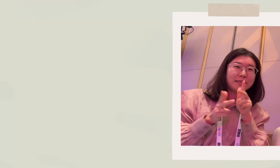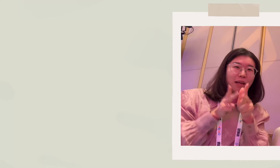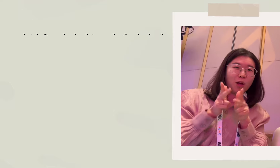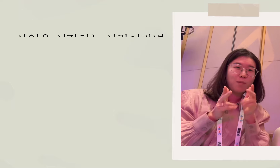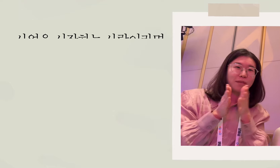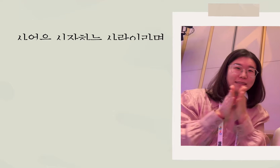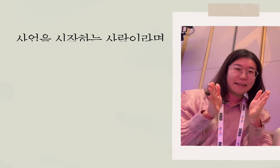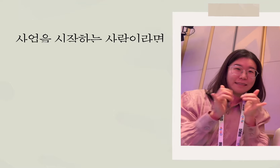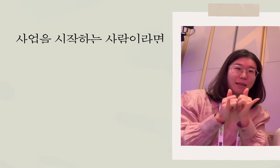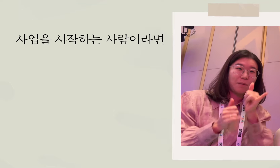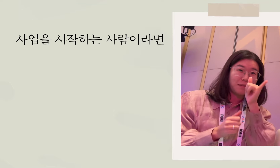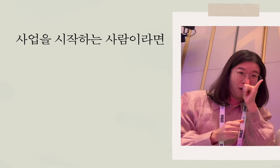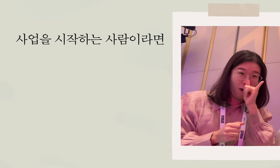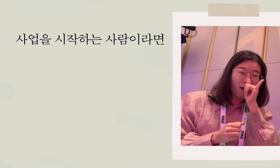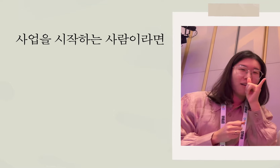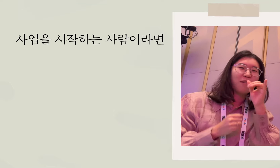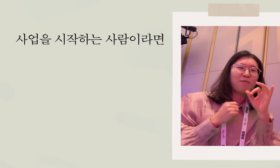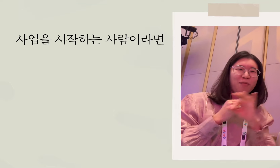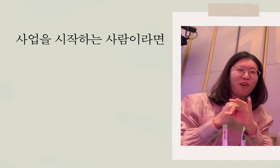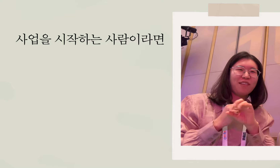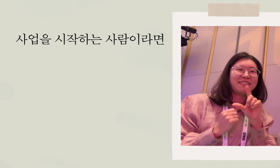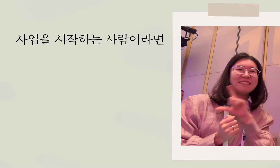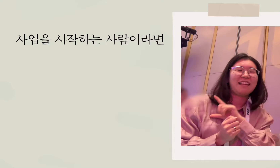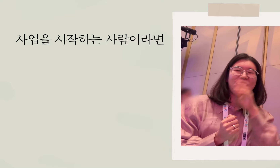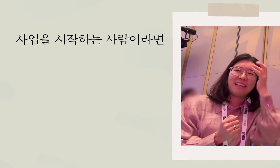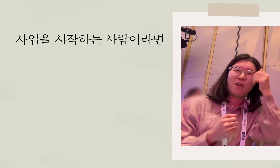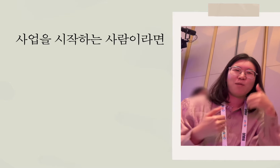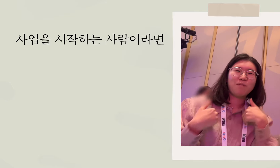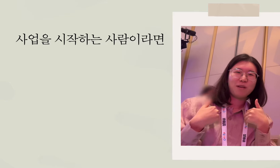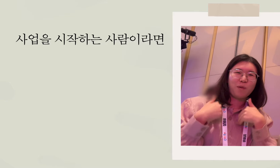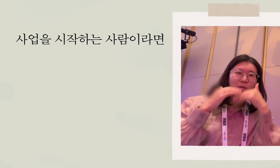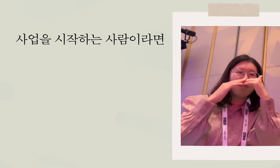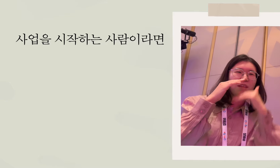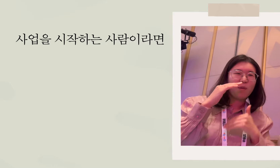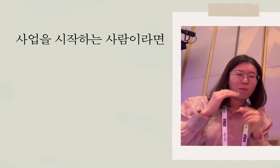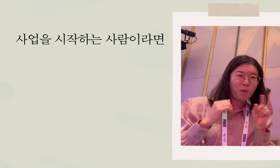If you are starting a business,